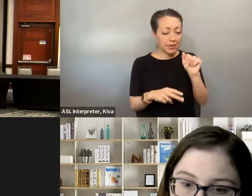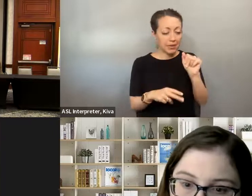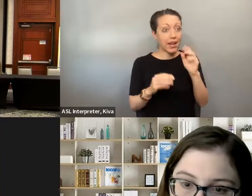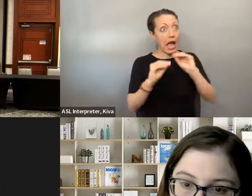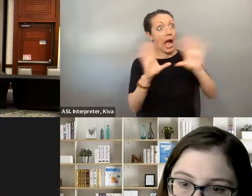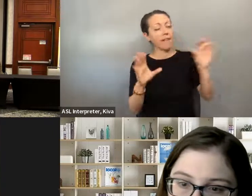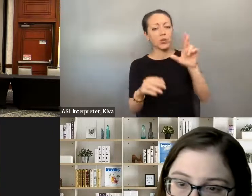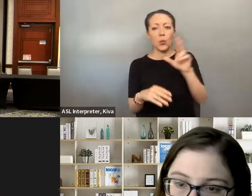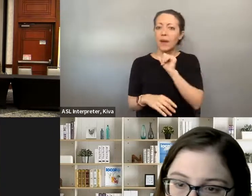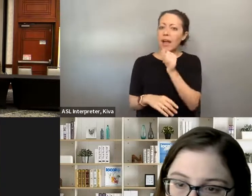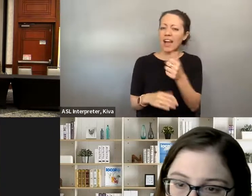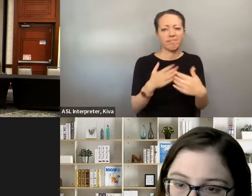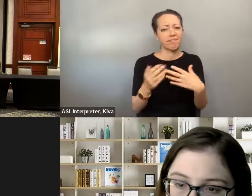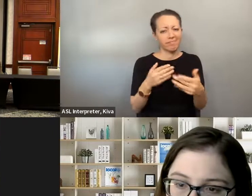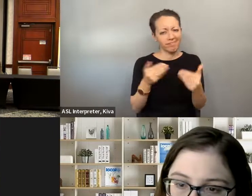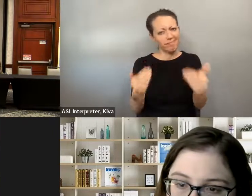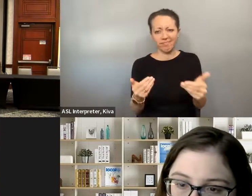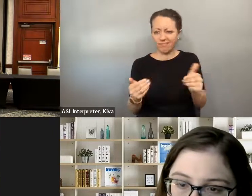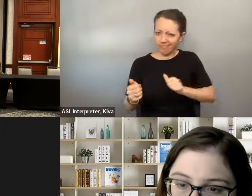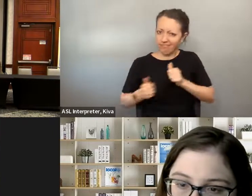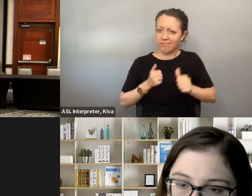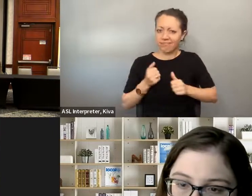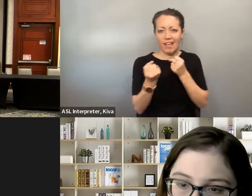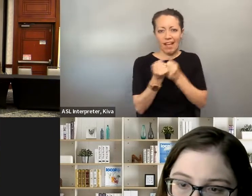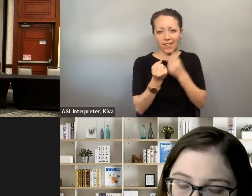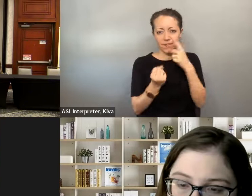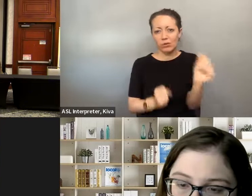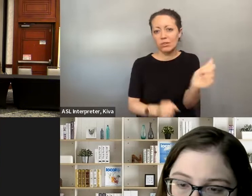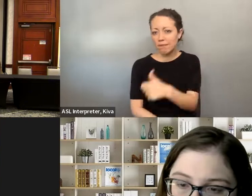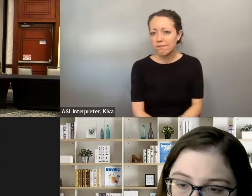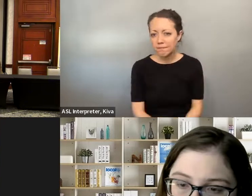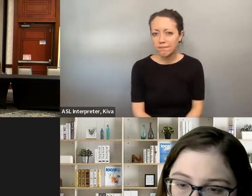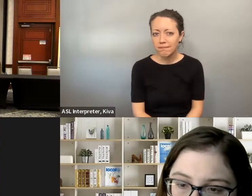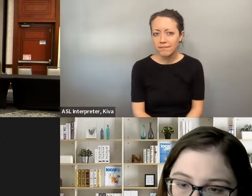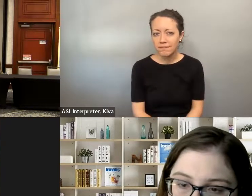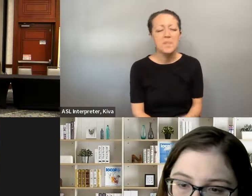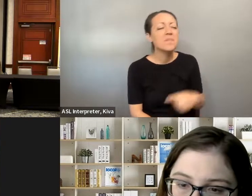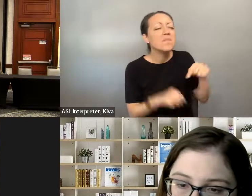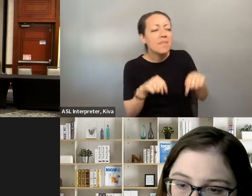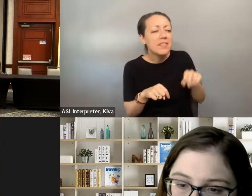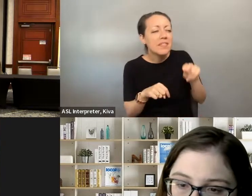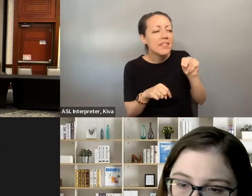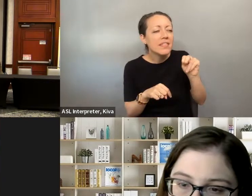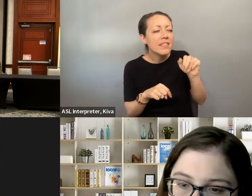that we are constantly improving and showing and helping others to be able to be in that same boat whether visible or invisible. » This is Natalie. I just